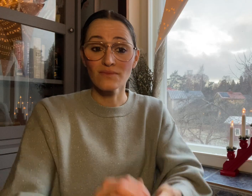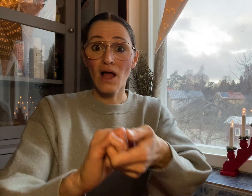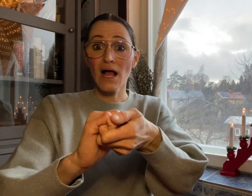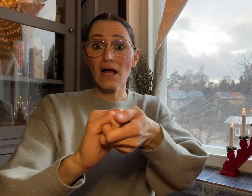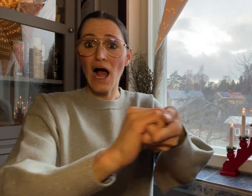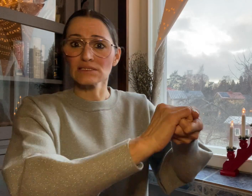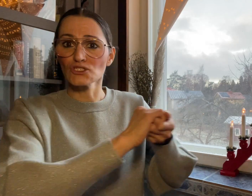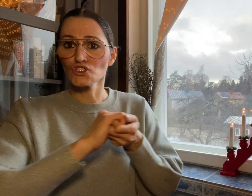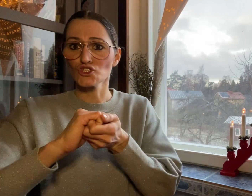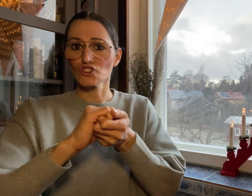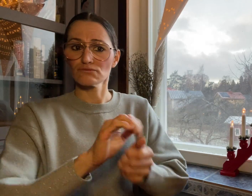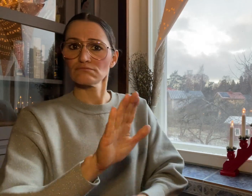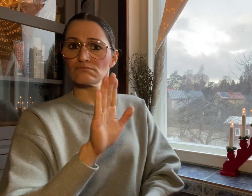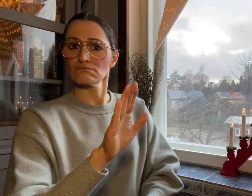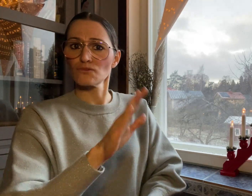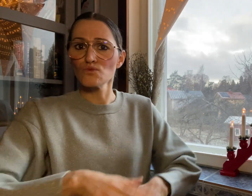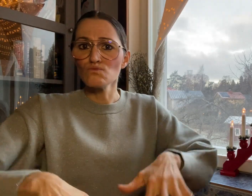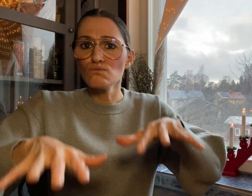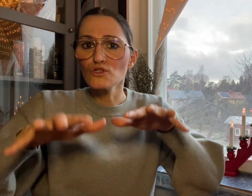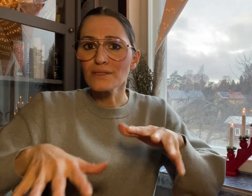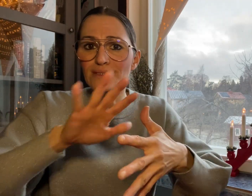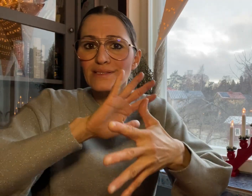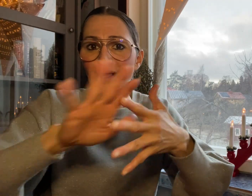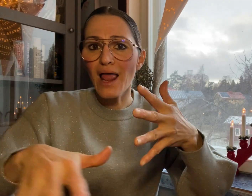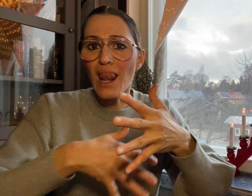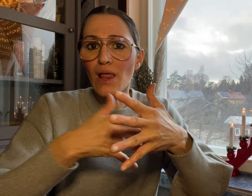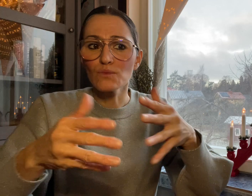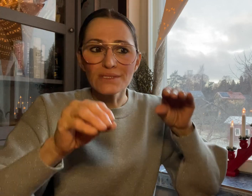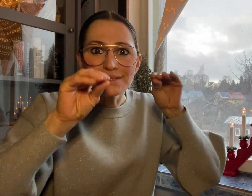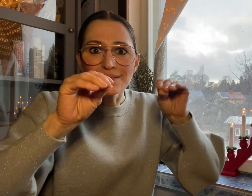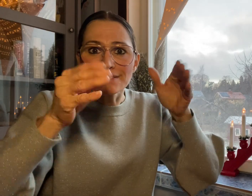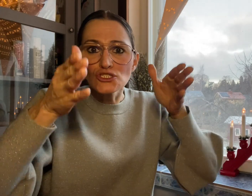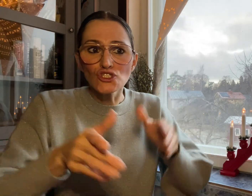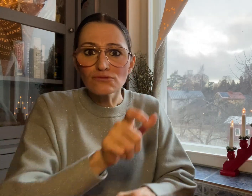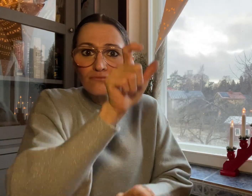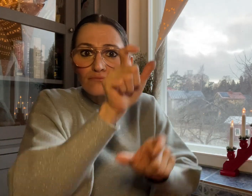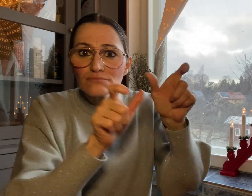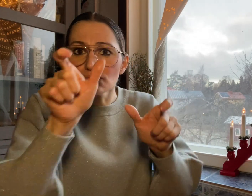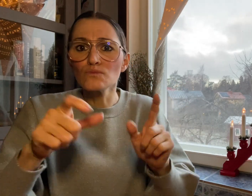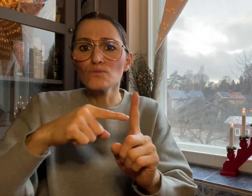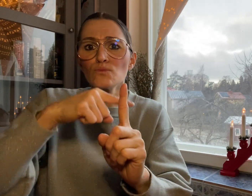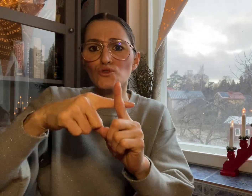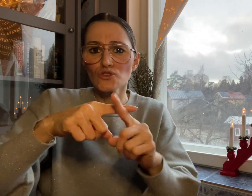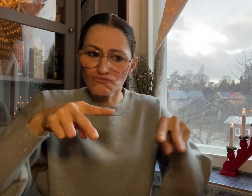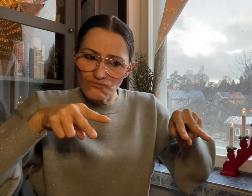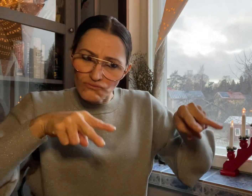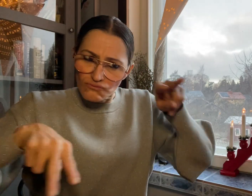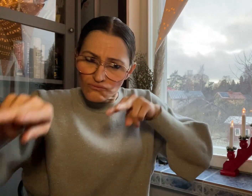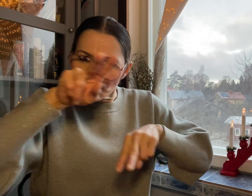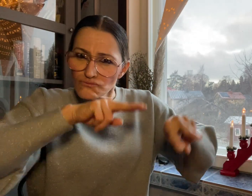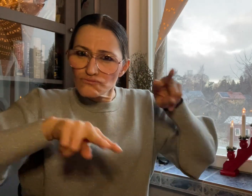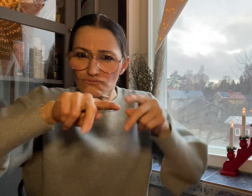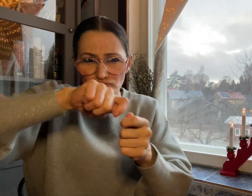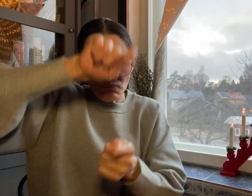The Association of British Sign Language Teachers and